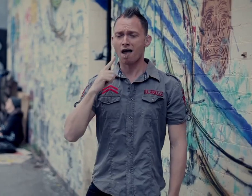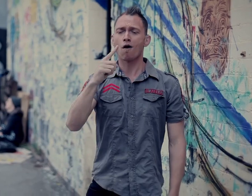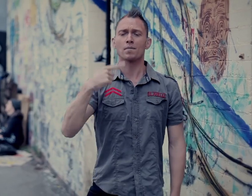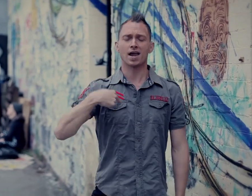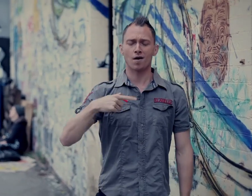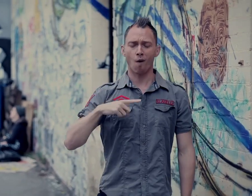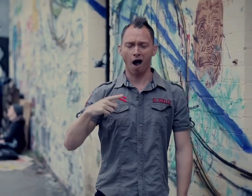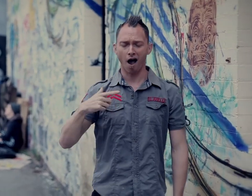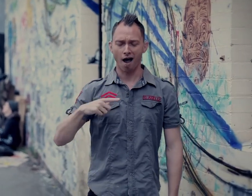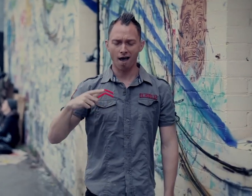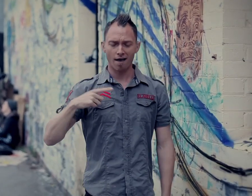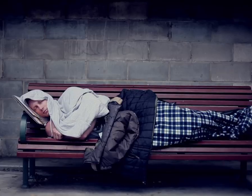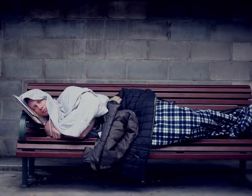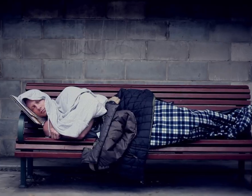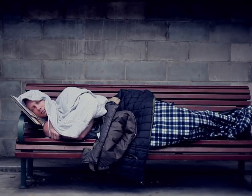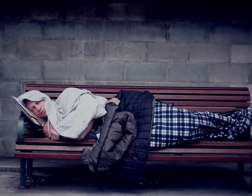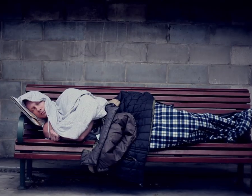And tell me why?